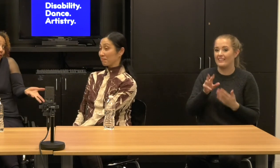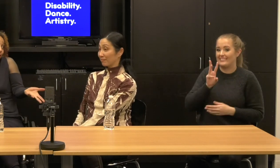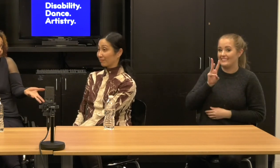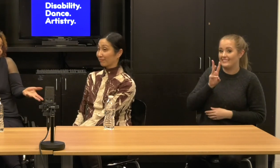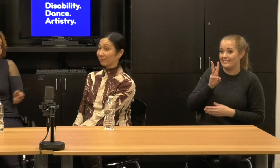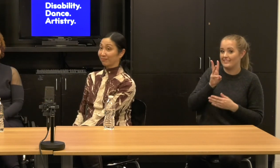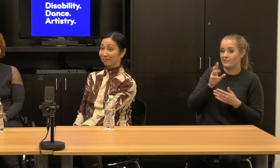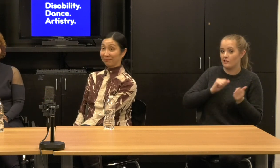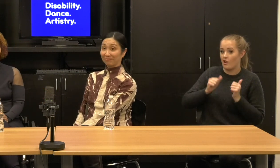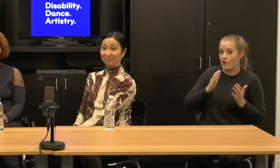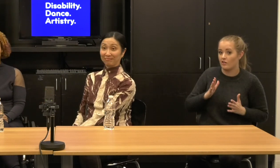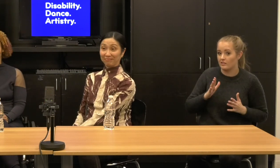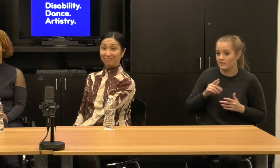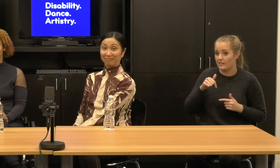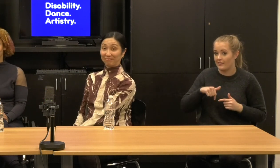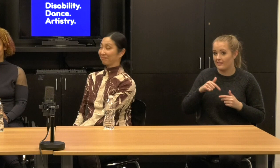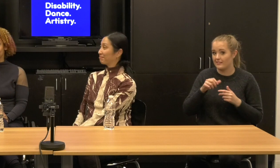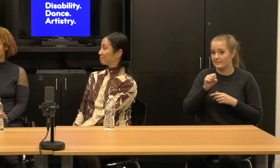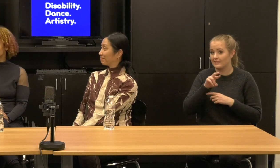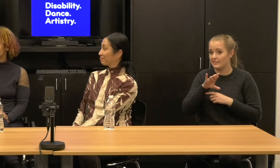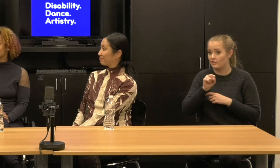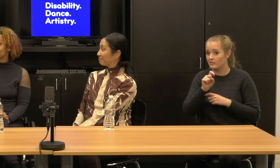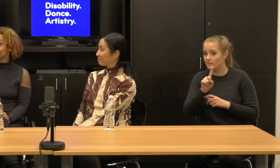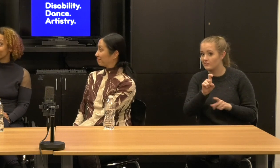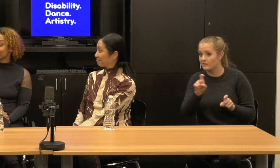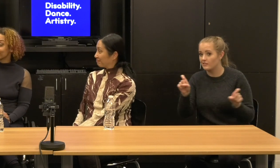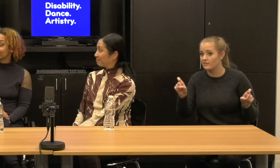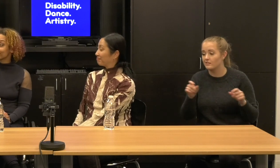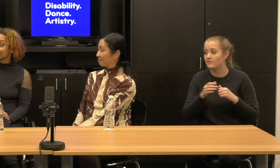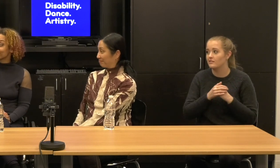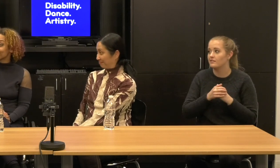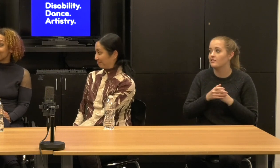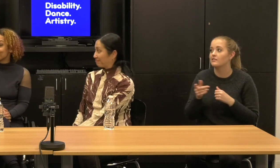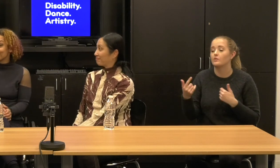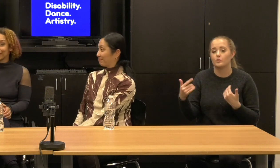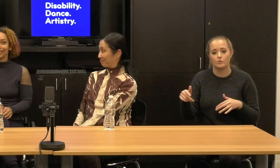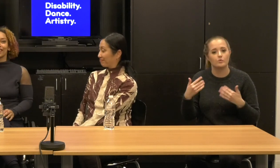Kevin: That's a fabulous challenge,